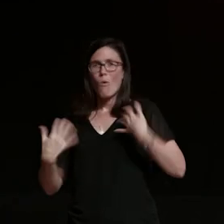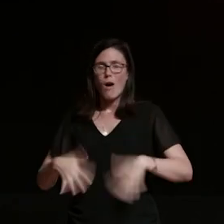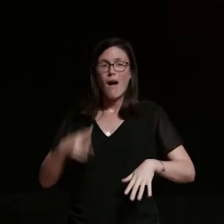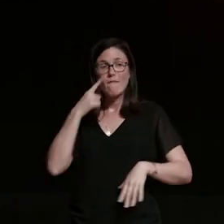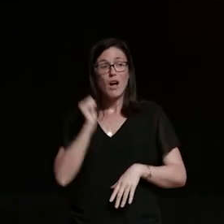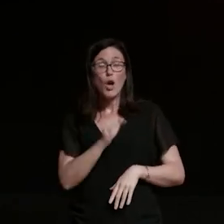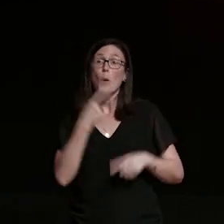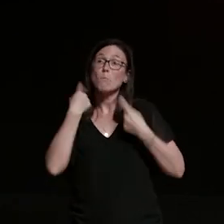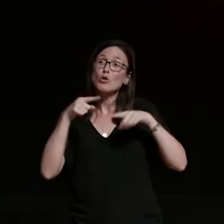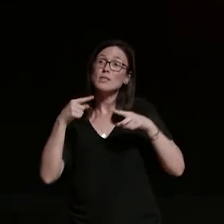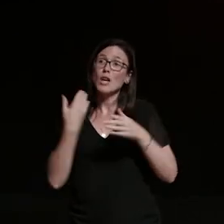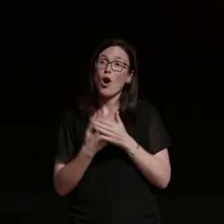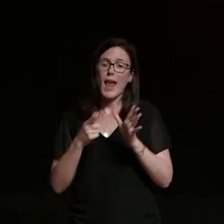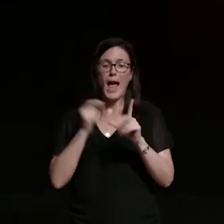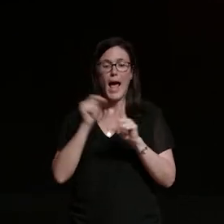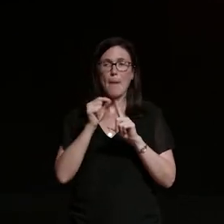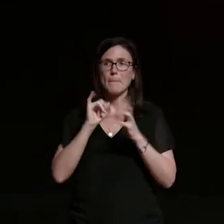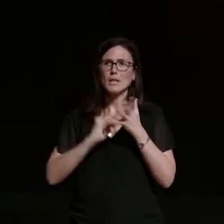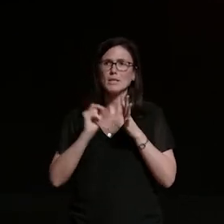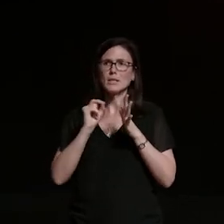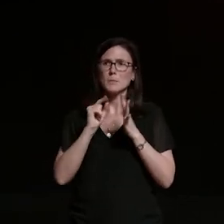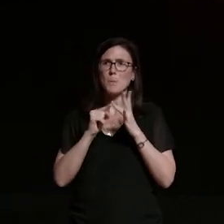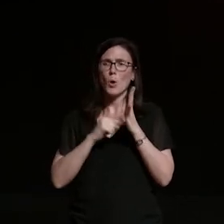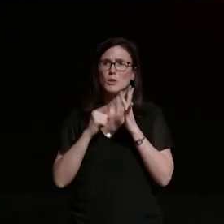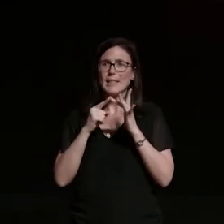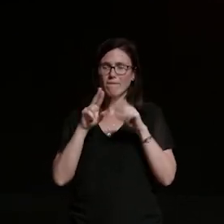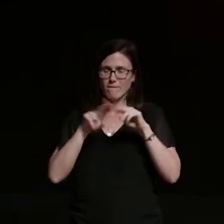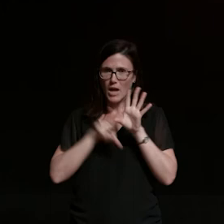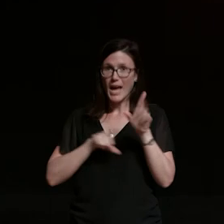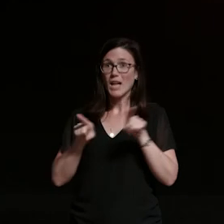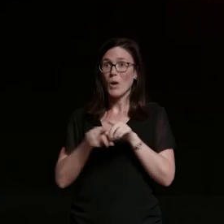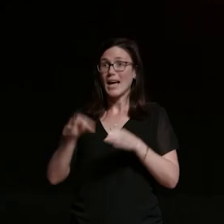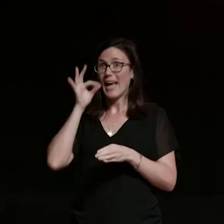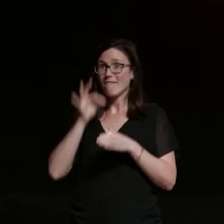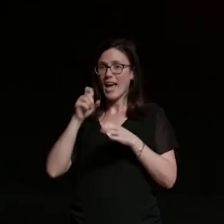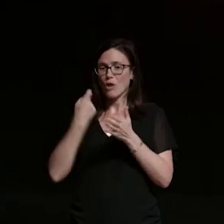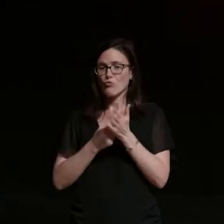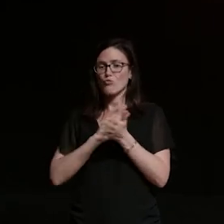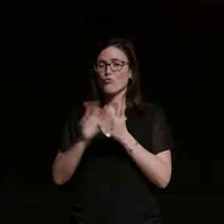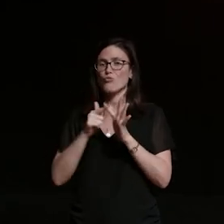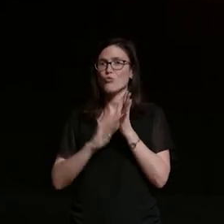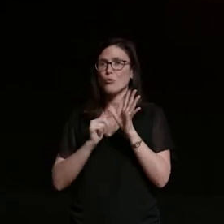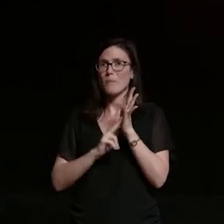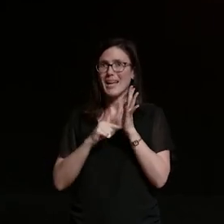buy her chai at romantic which she's the founder of navigan's pronouns are she they and in this